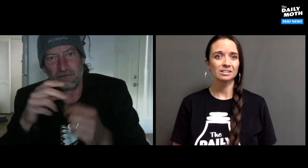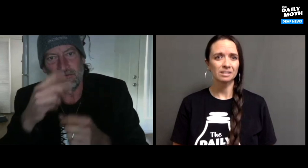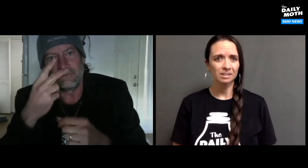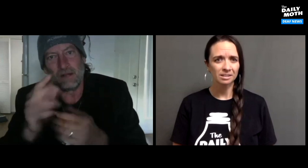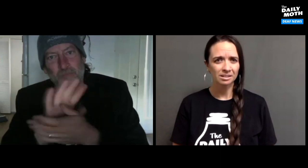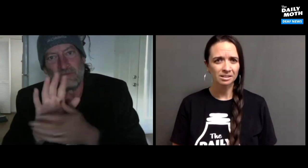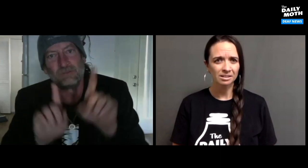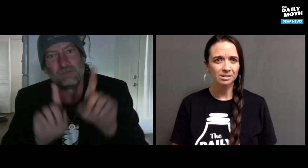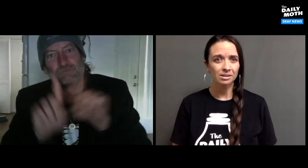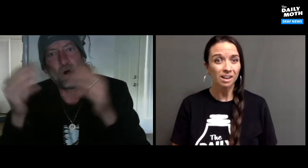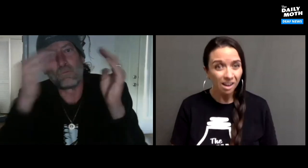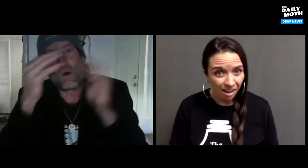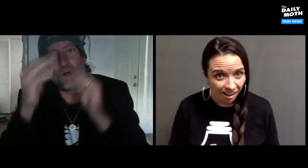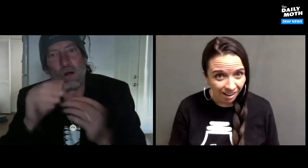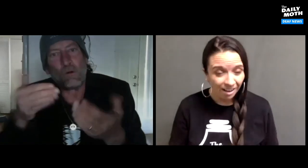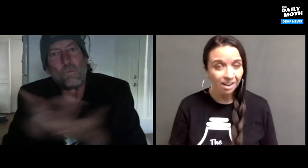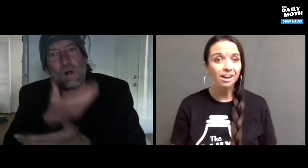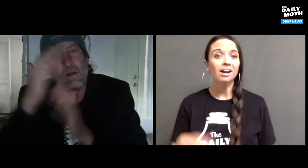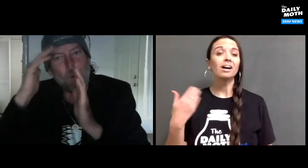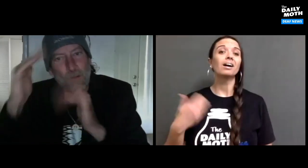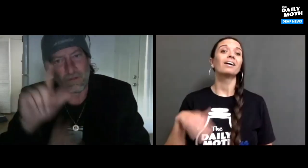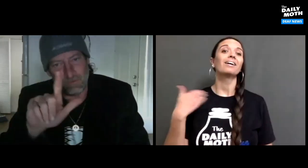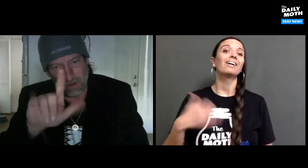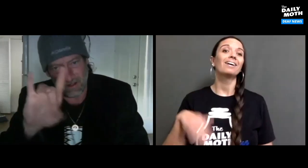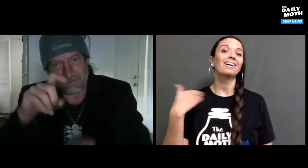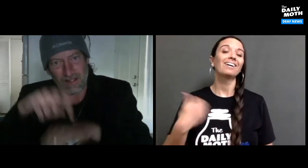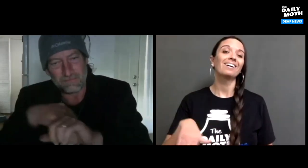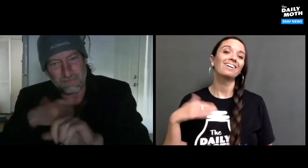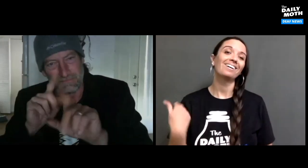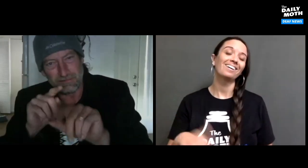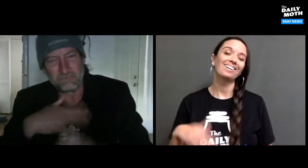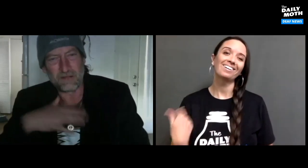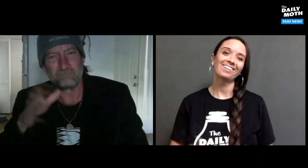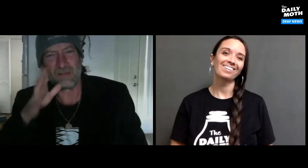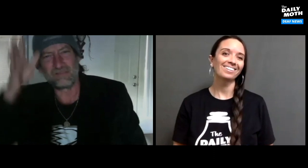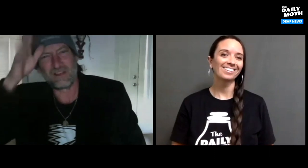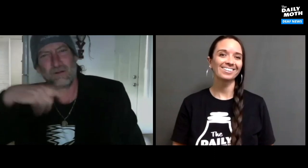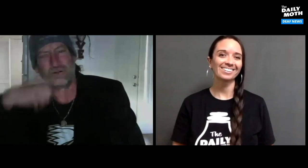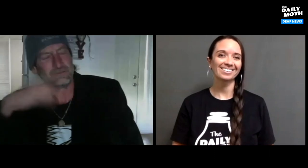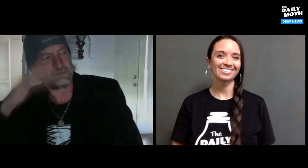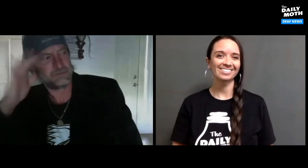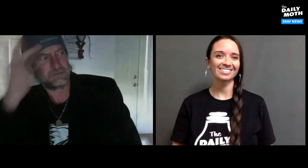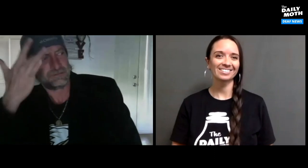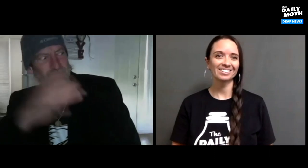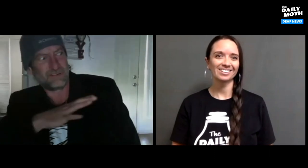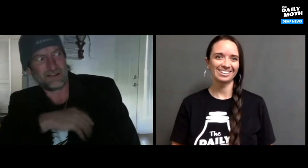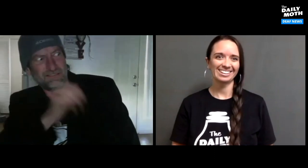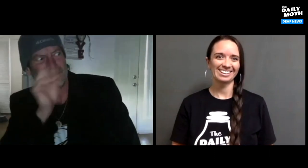I watched the movie "Star Wars: A New Hope" 28 times. Oh wow! My hearing parents were probably annoyed,